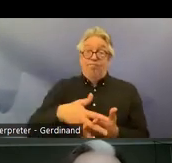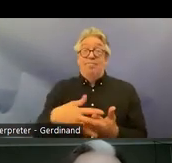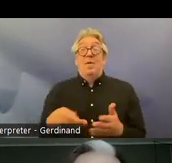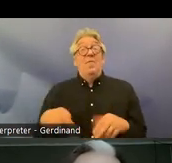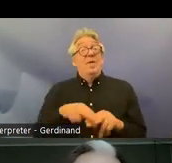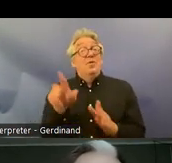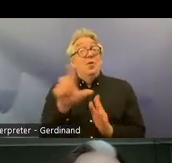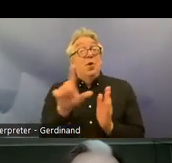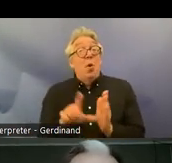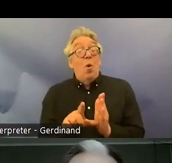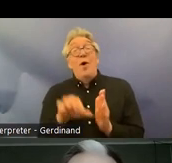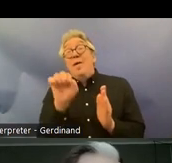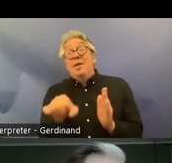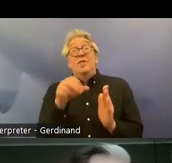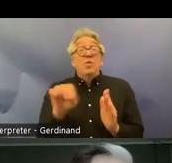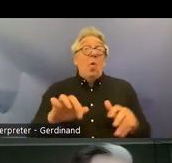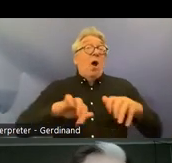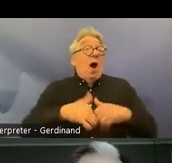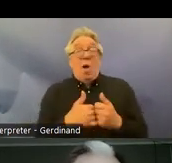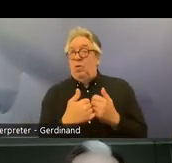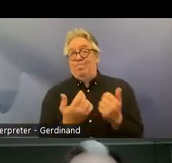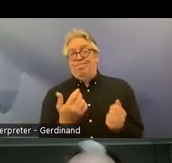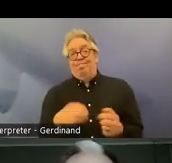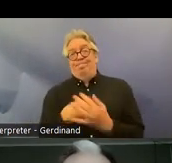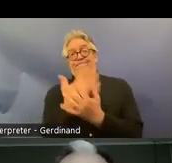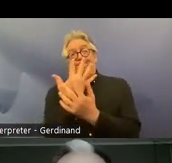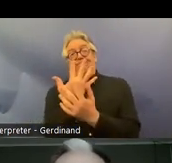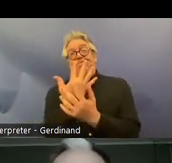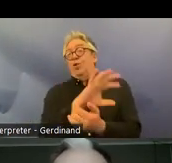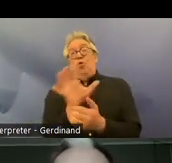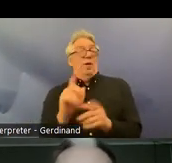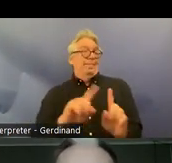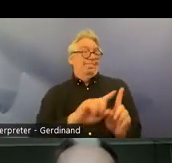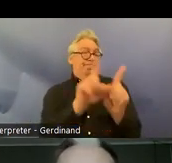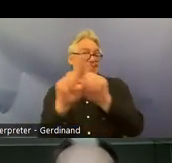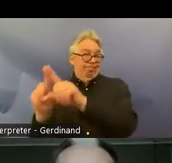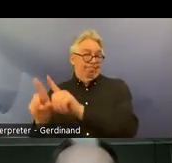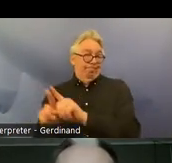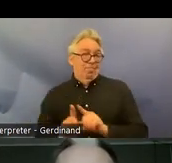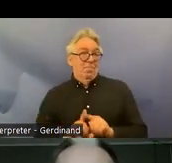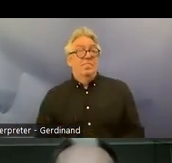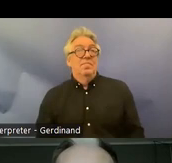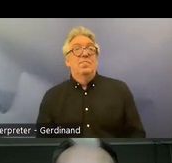into National Law and so what are the main